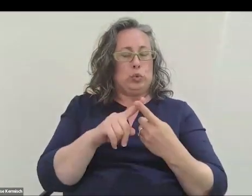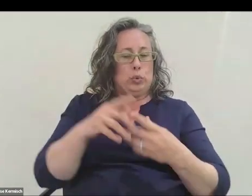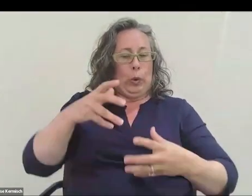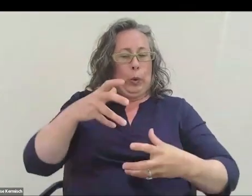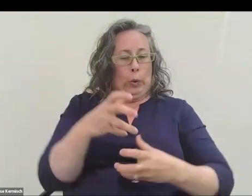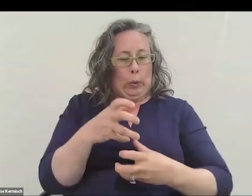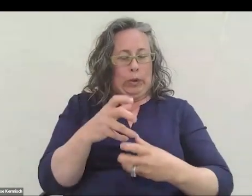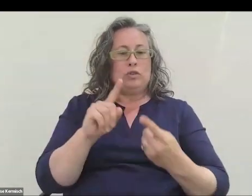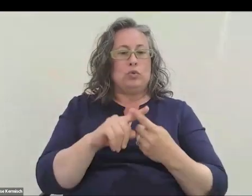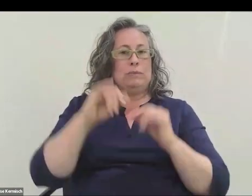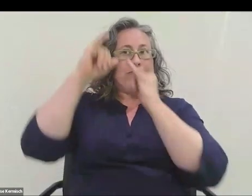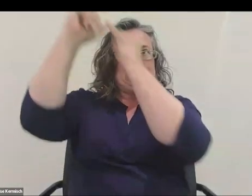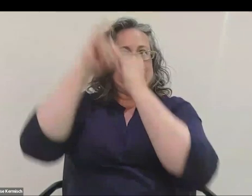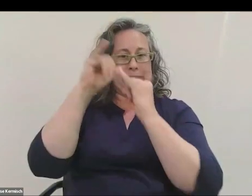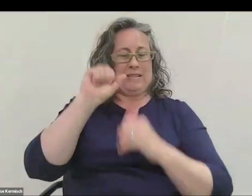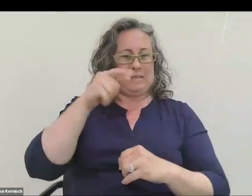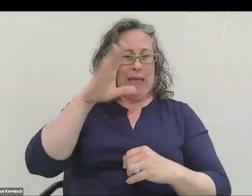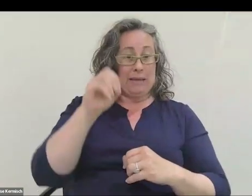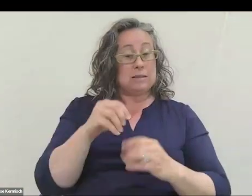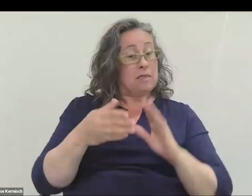The phone is still operating. I think today